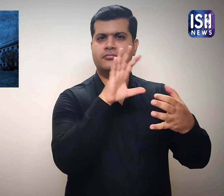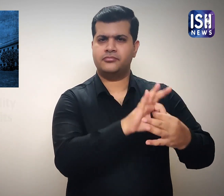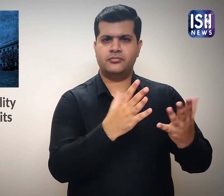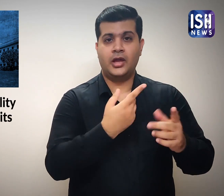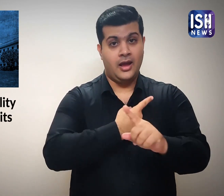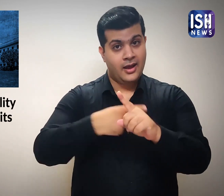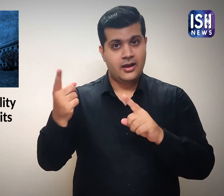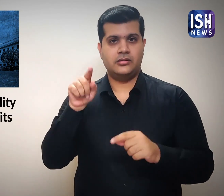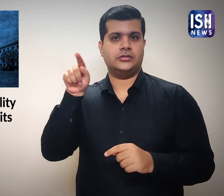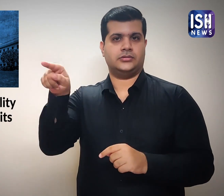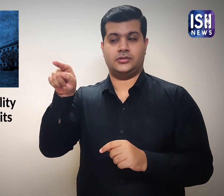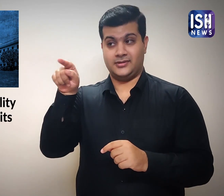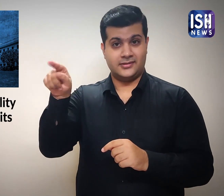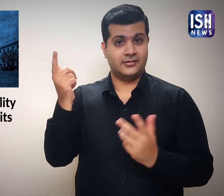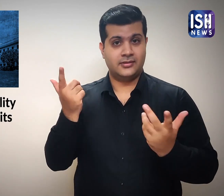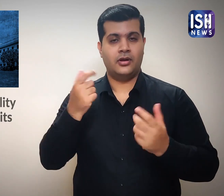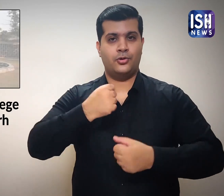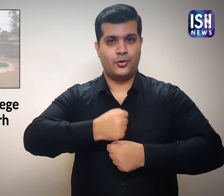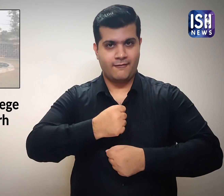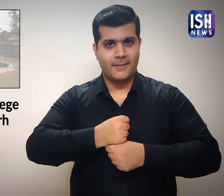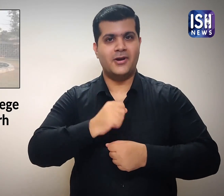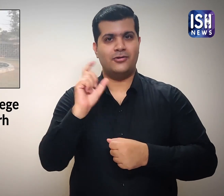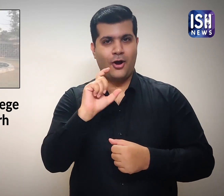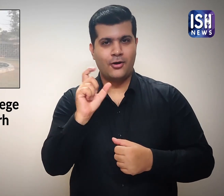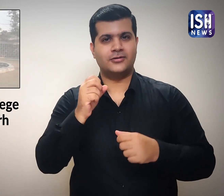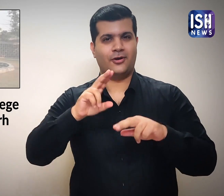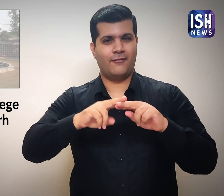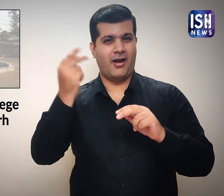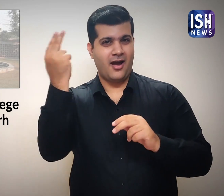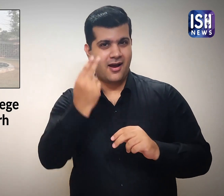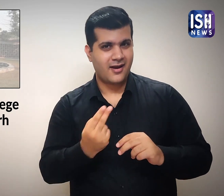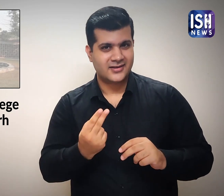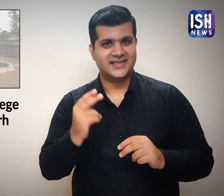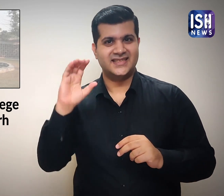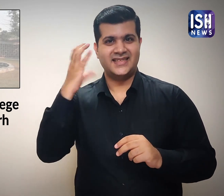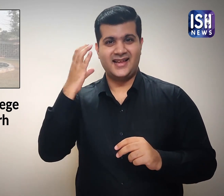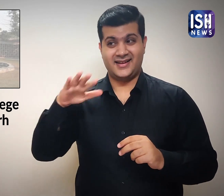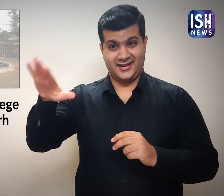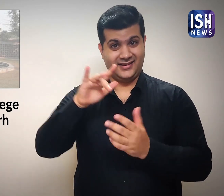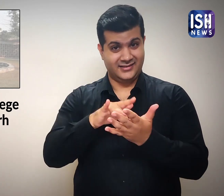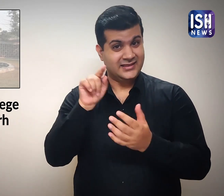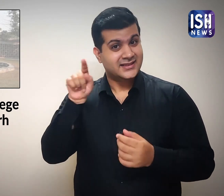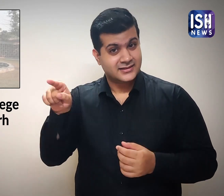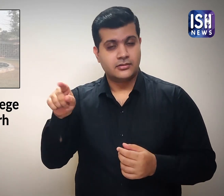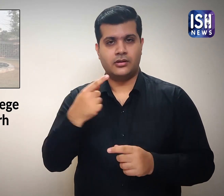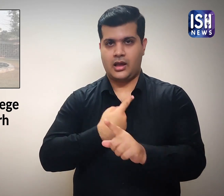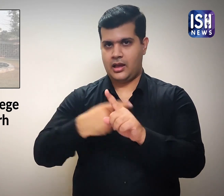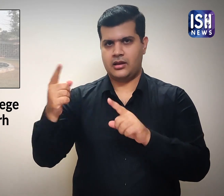The petition against the Government College of Arts Chandigarh.